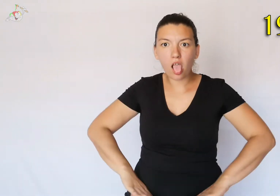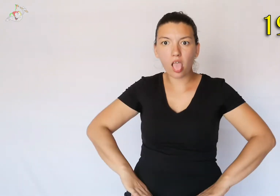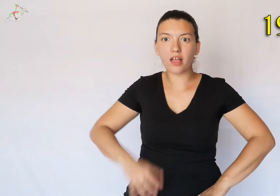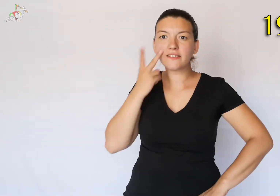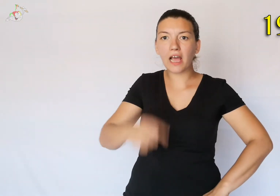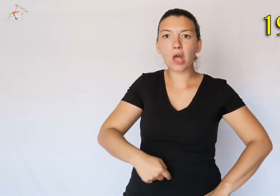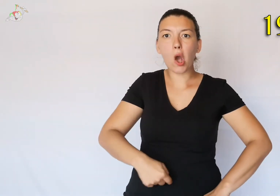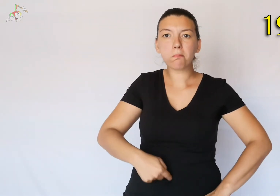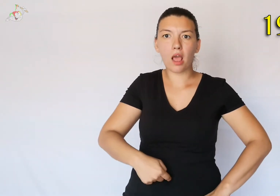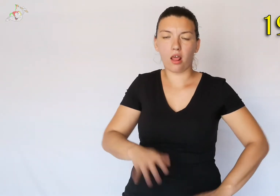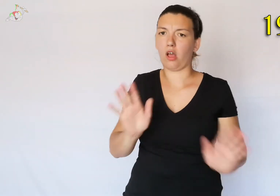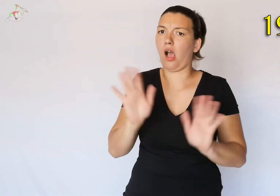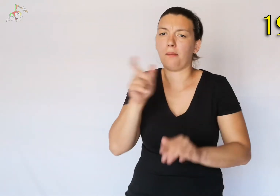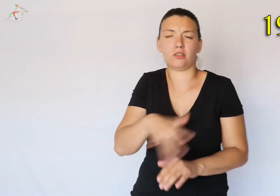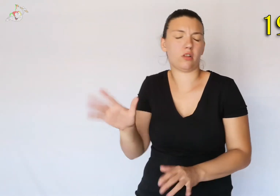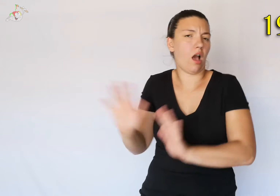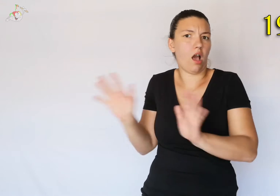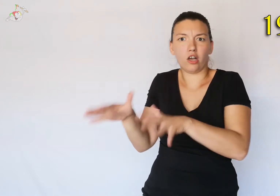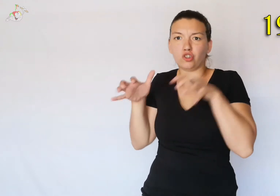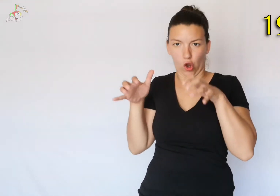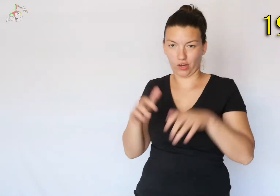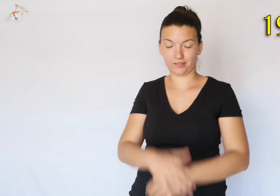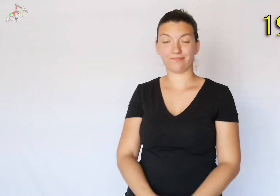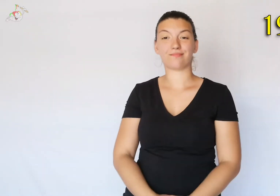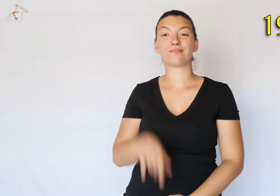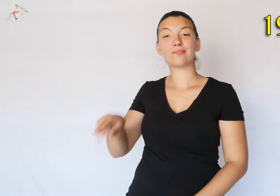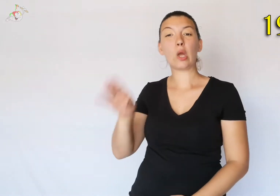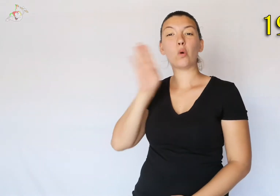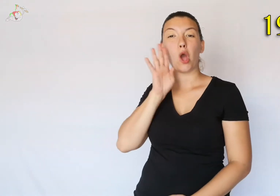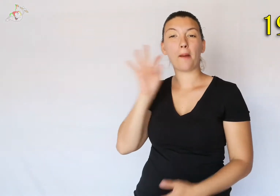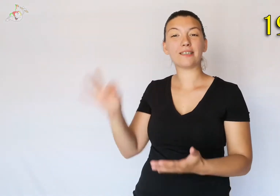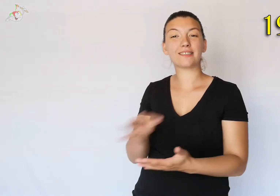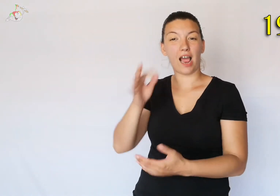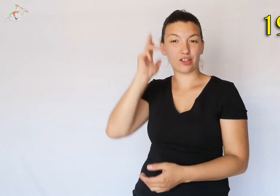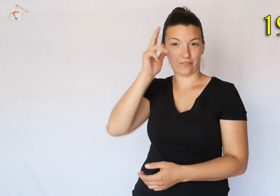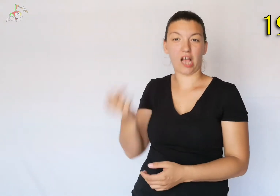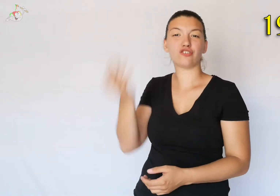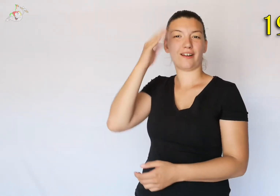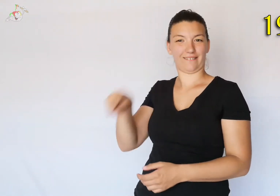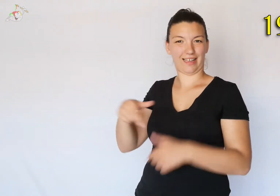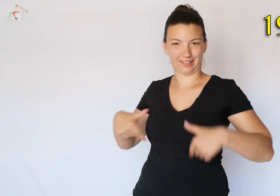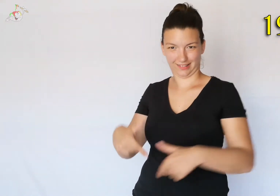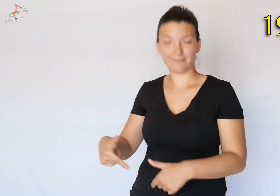the navel uncovered and visible, so it was a scandal. The French tailor who invented it